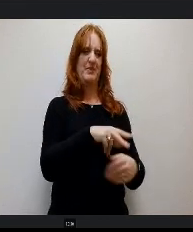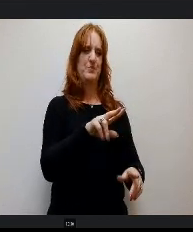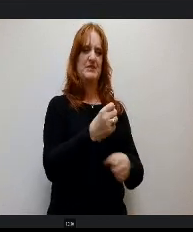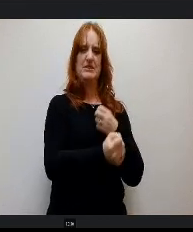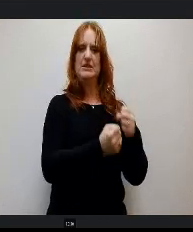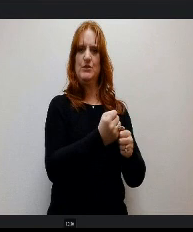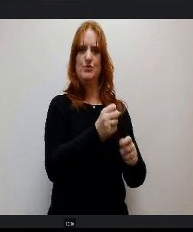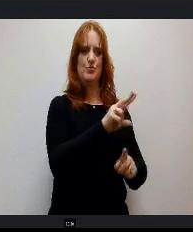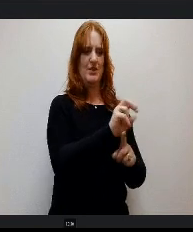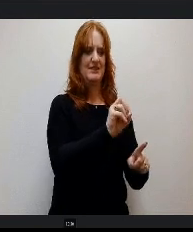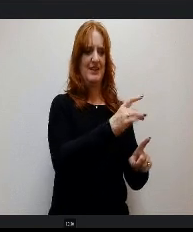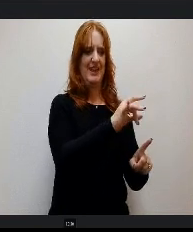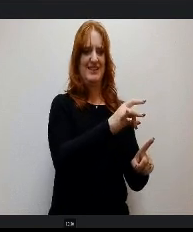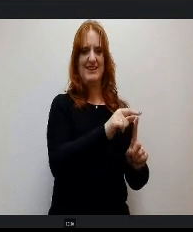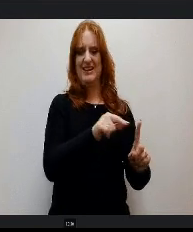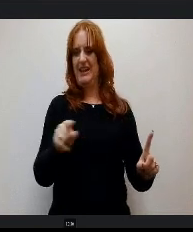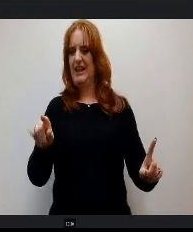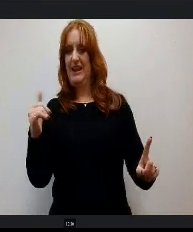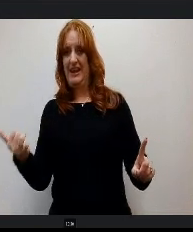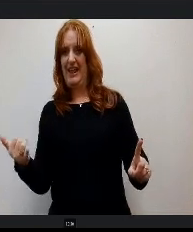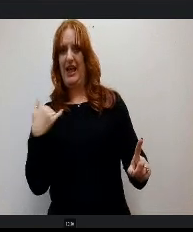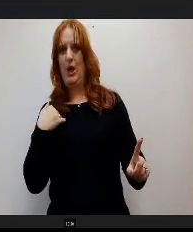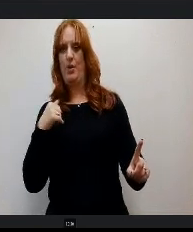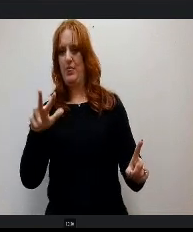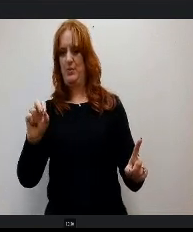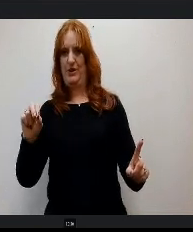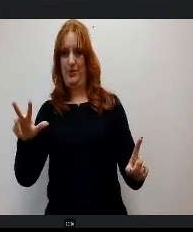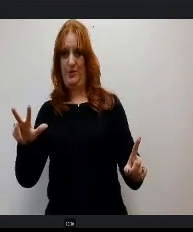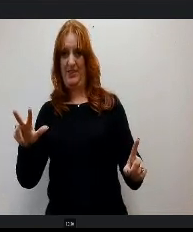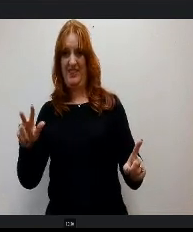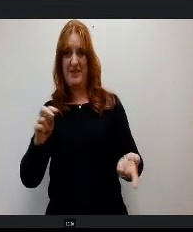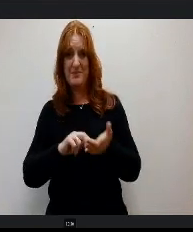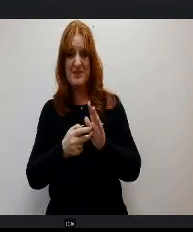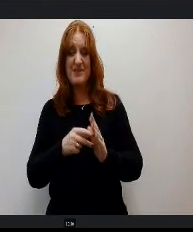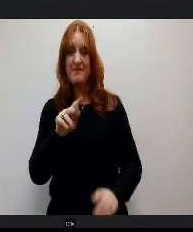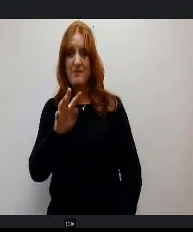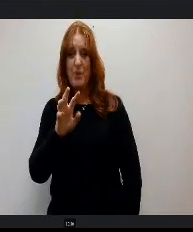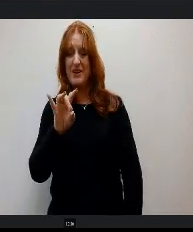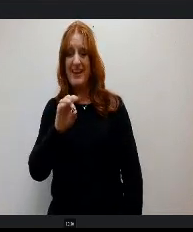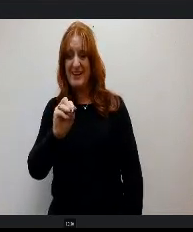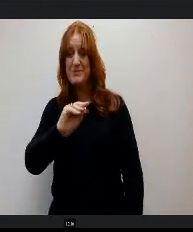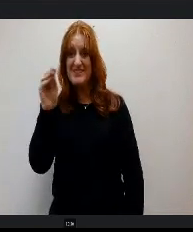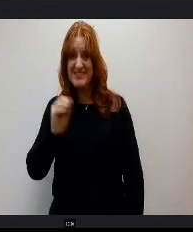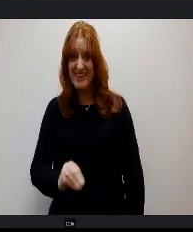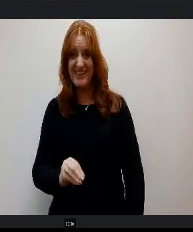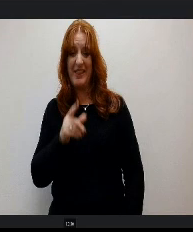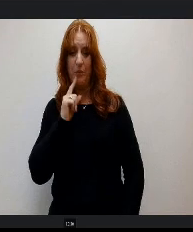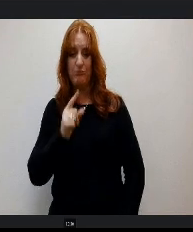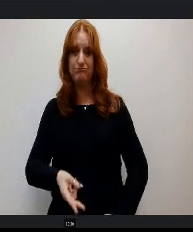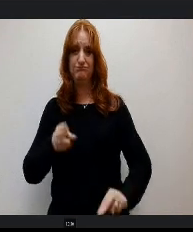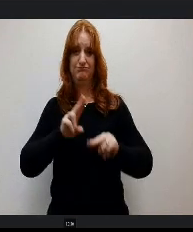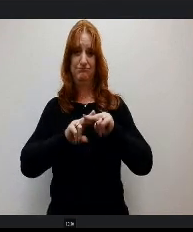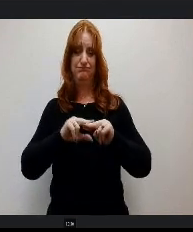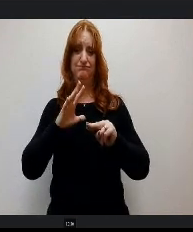this year. So that's an increase of 480 when we look at the programs that we are providing for students so